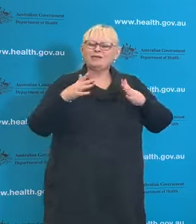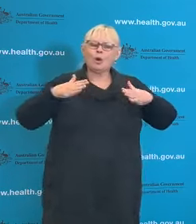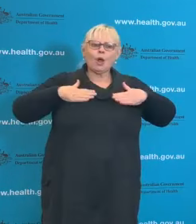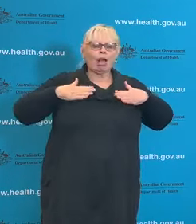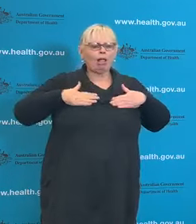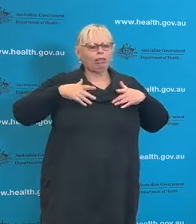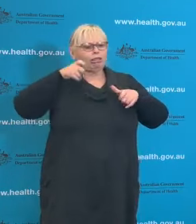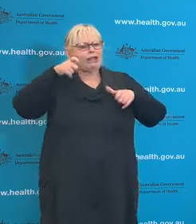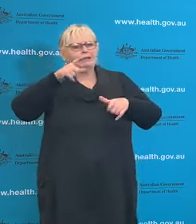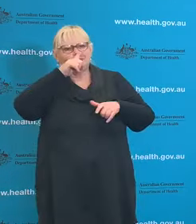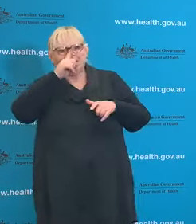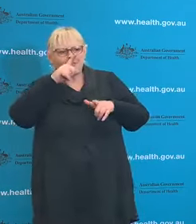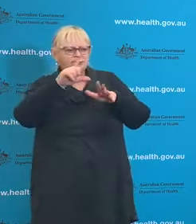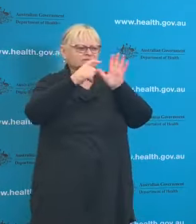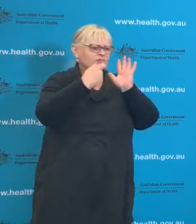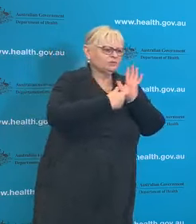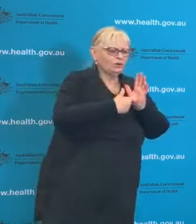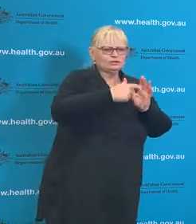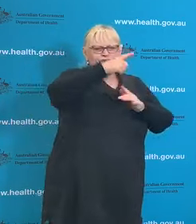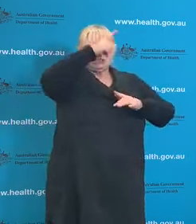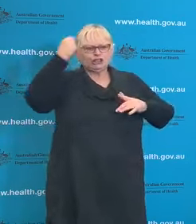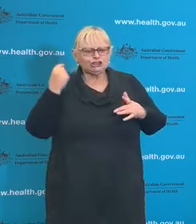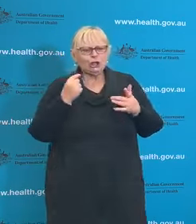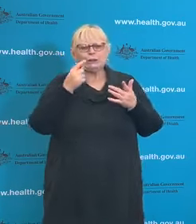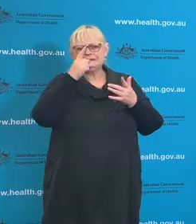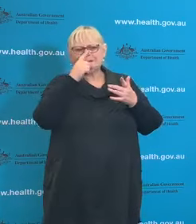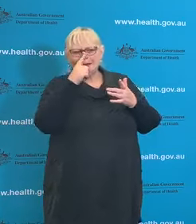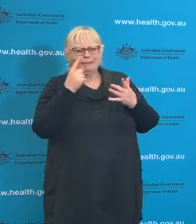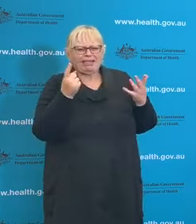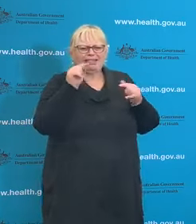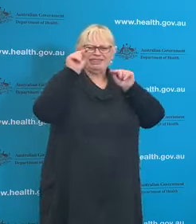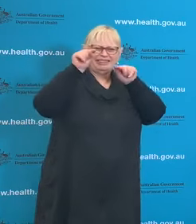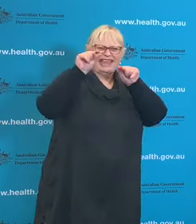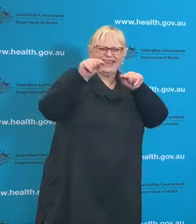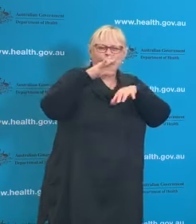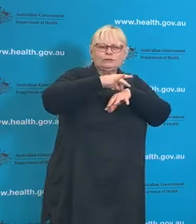and that's where we should be using them. So there's no recommendation to use